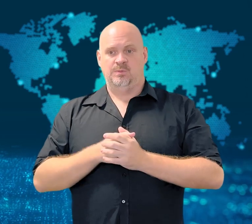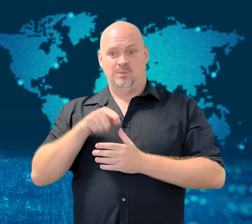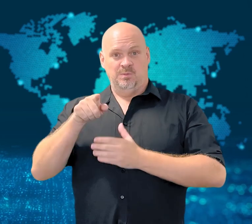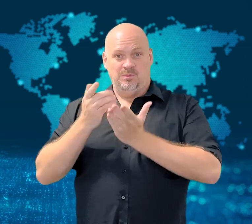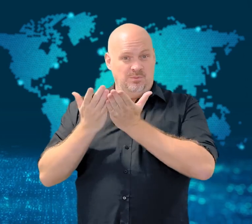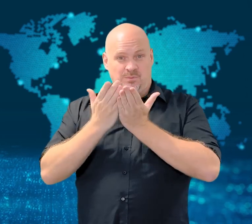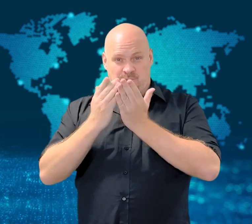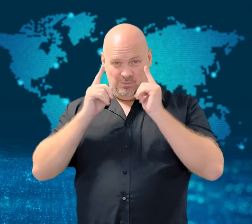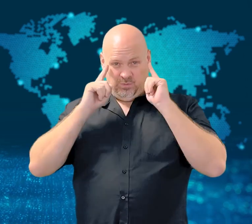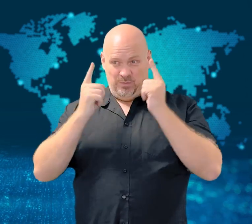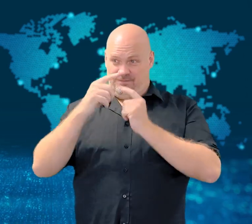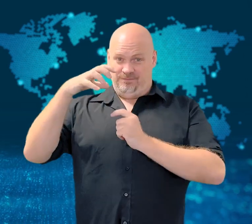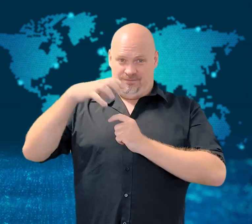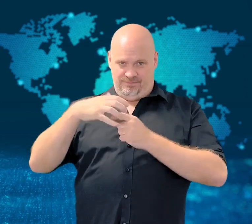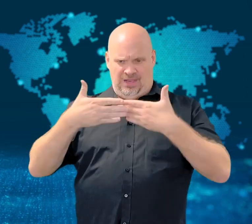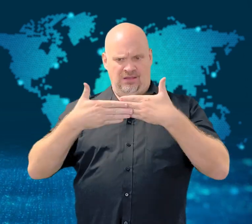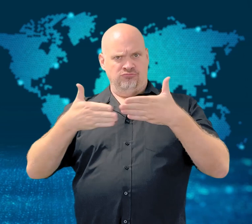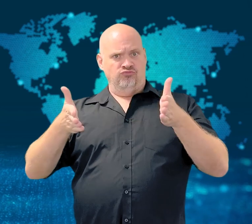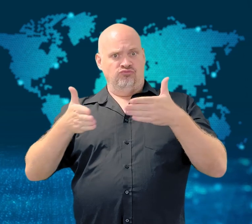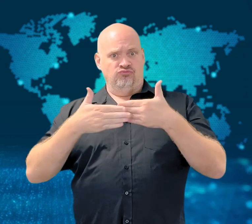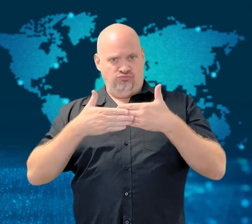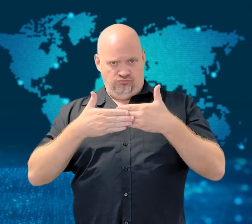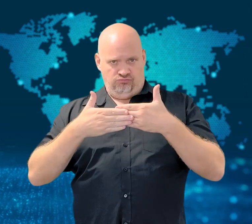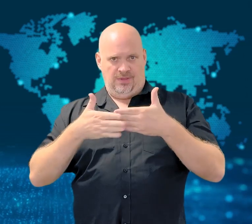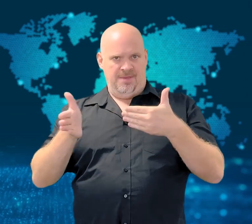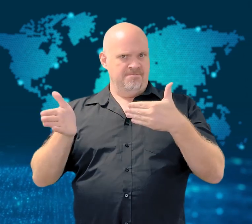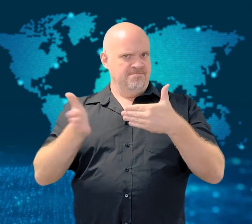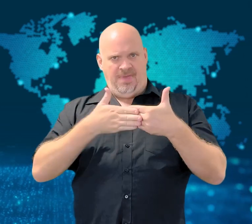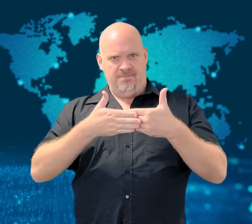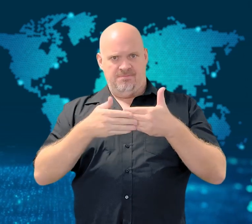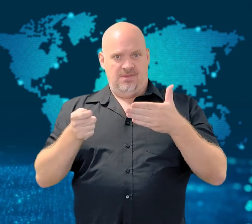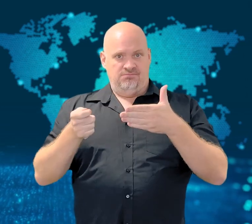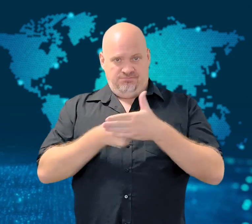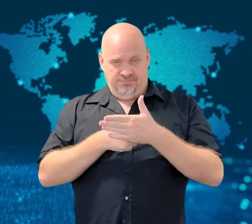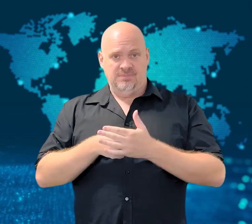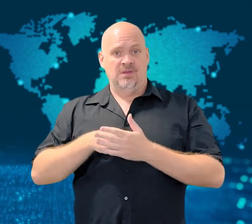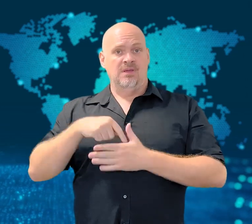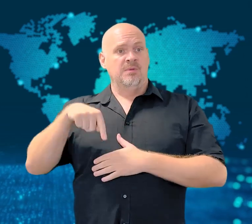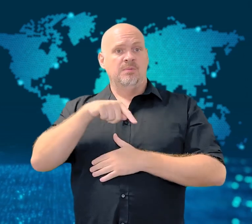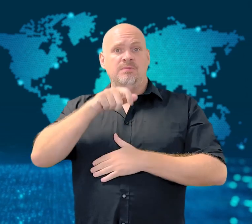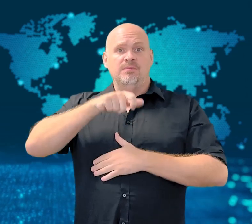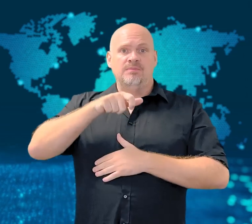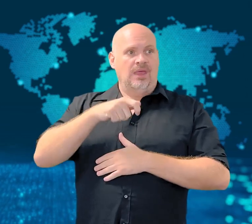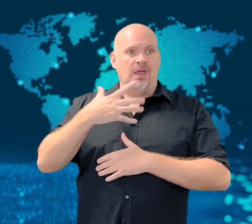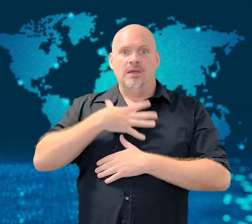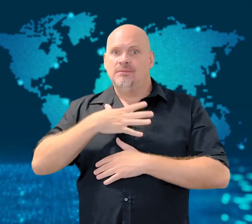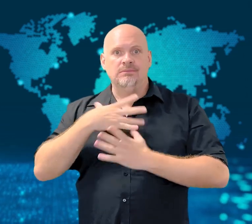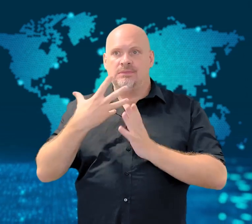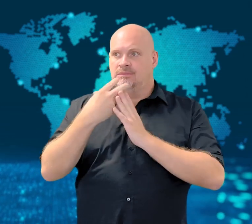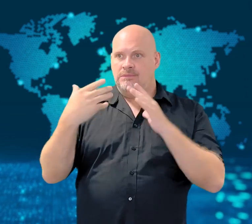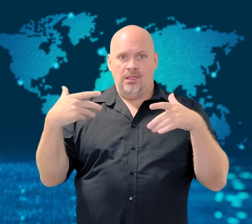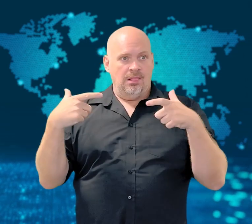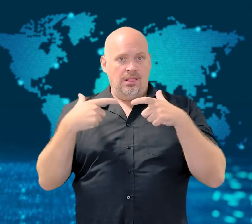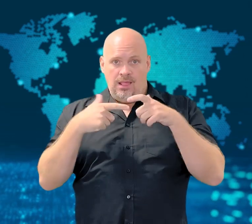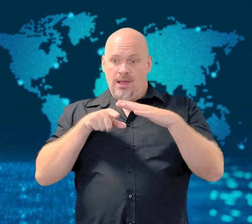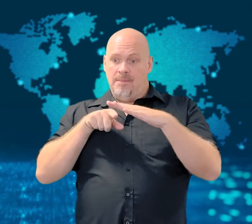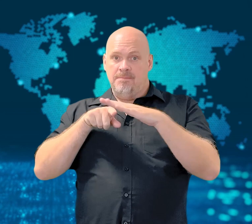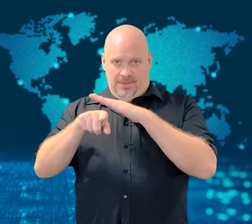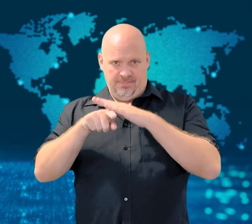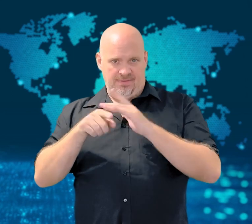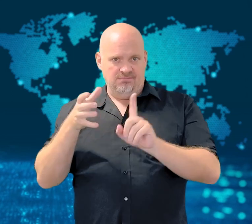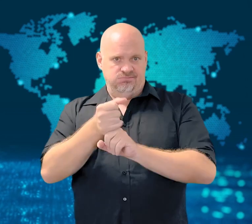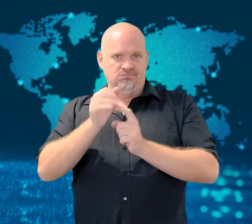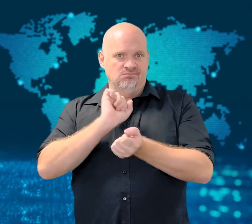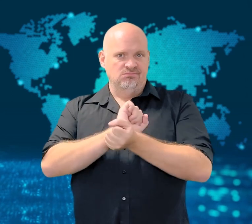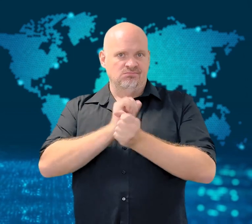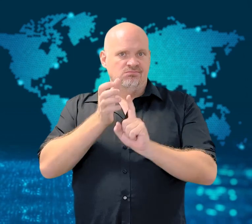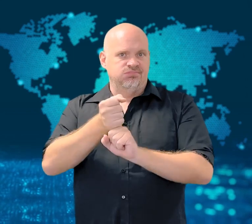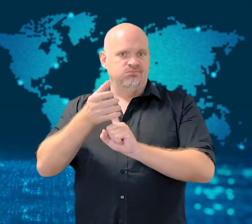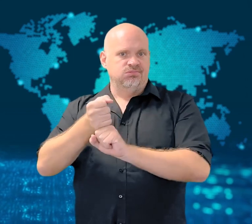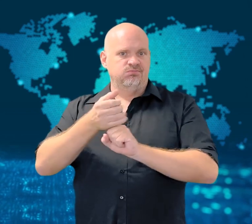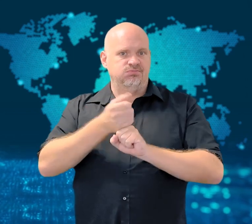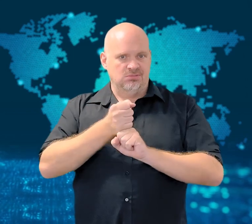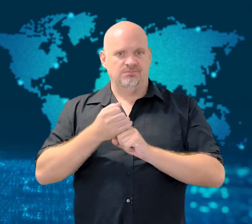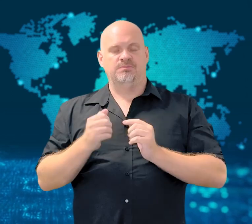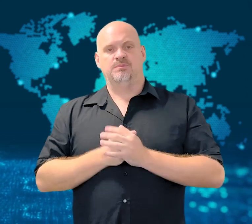At that point, security forces and police units responded by surrounding the university.